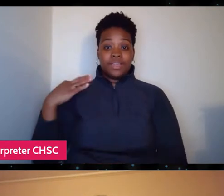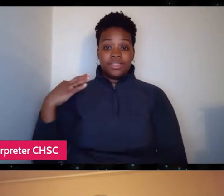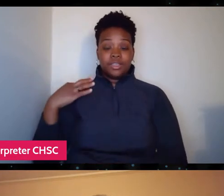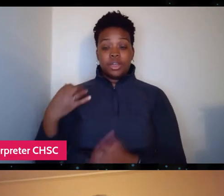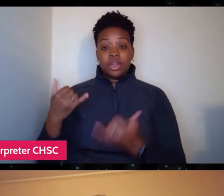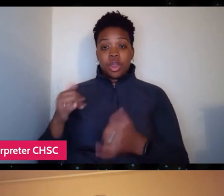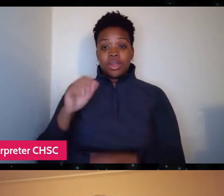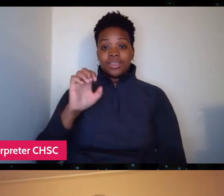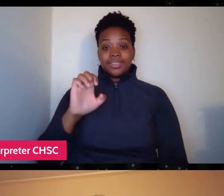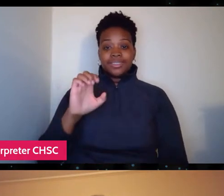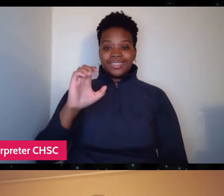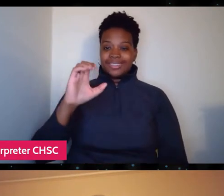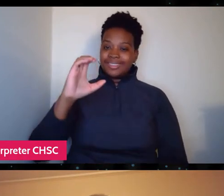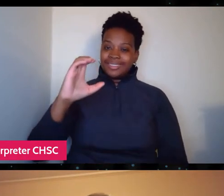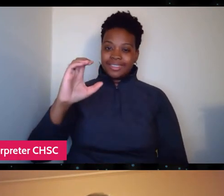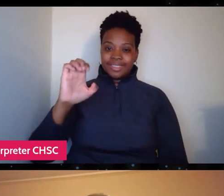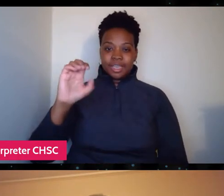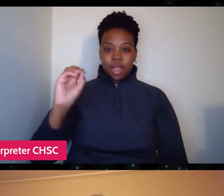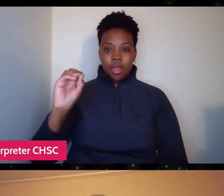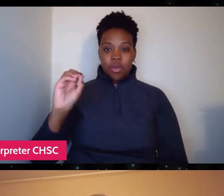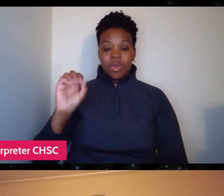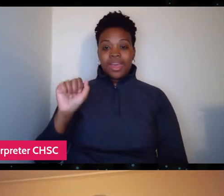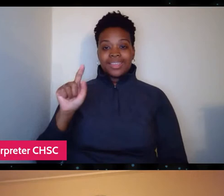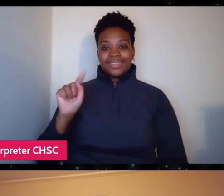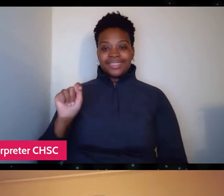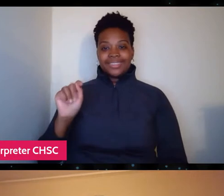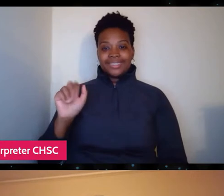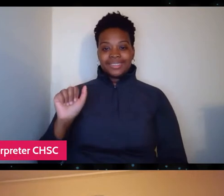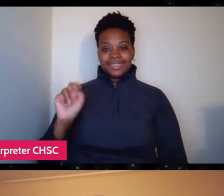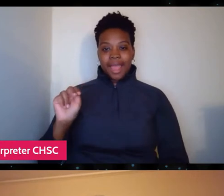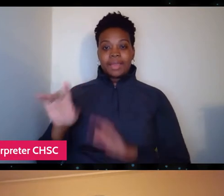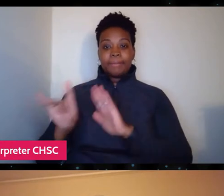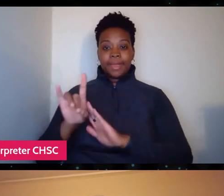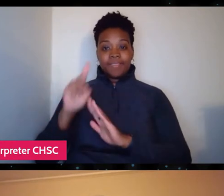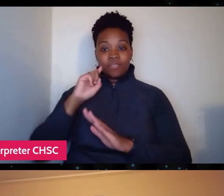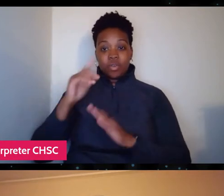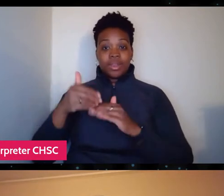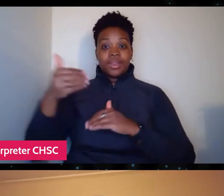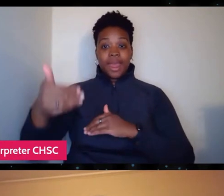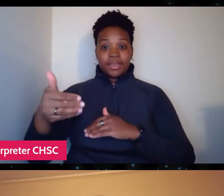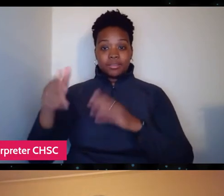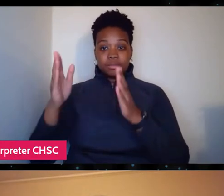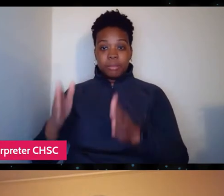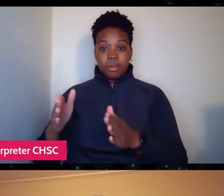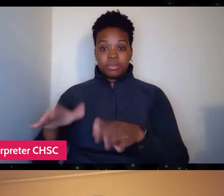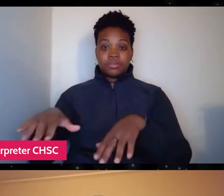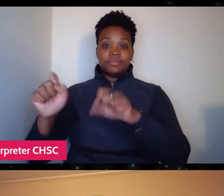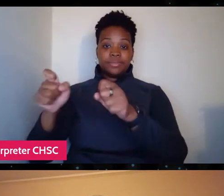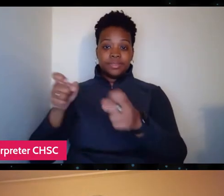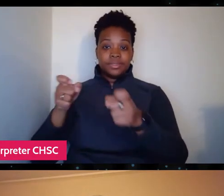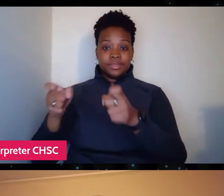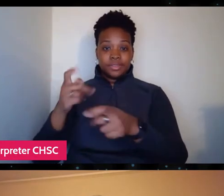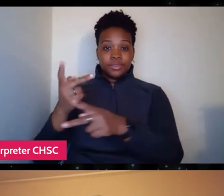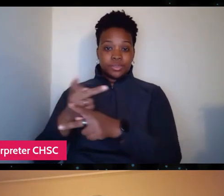that Stan picked as his successor. And Jeff's got really interesting background. He, you know, he's a really strong,